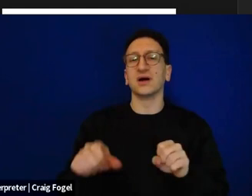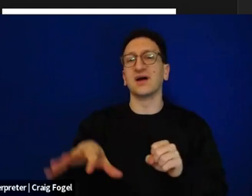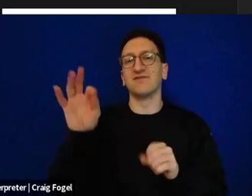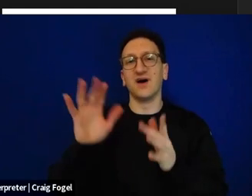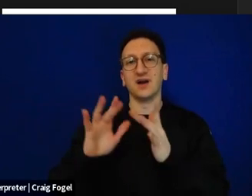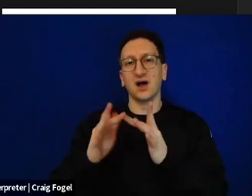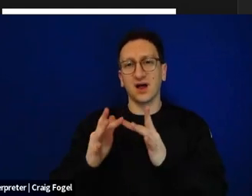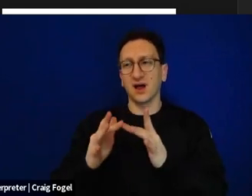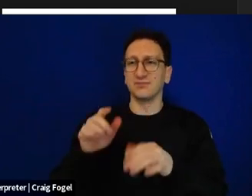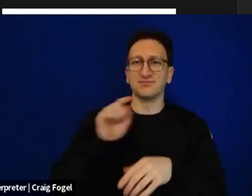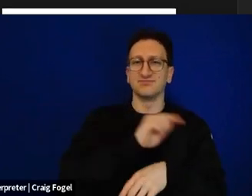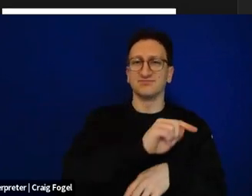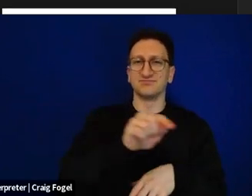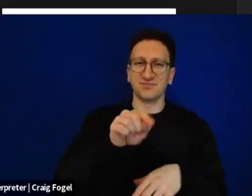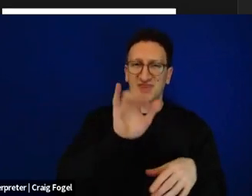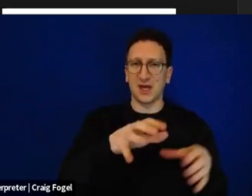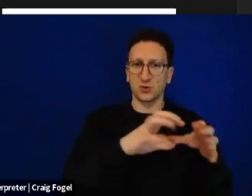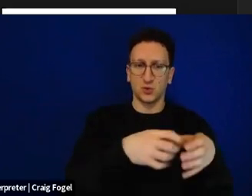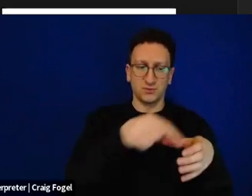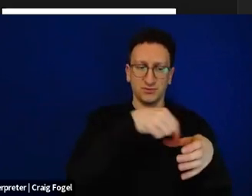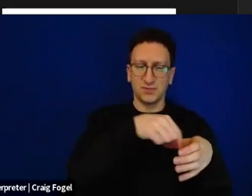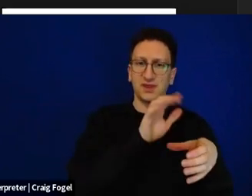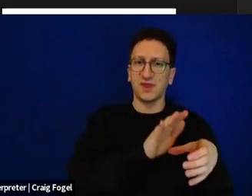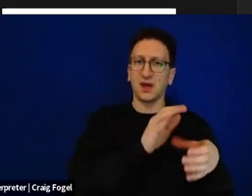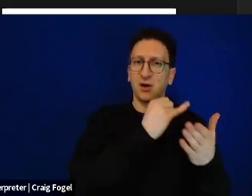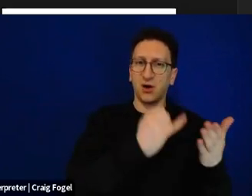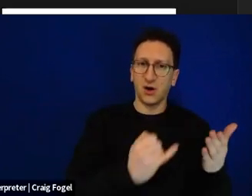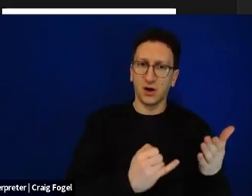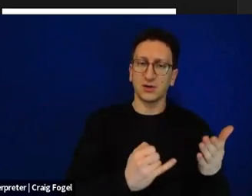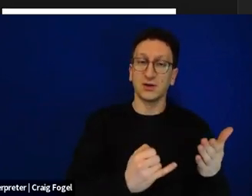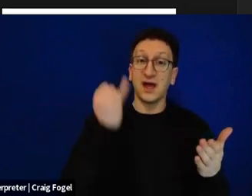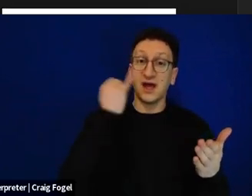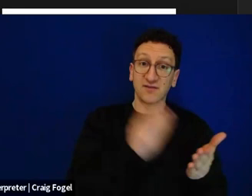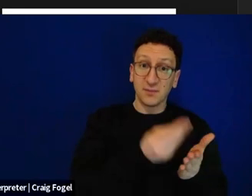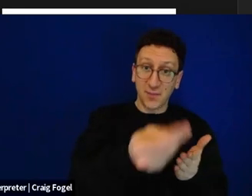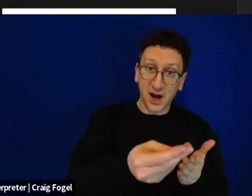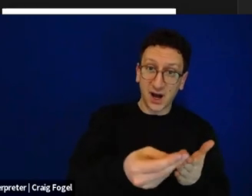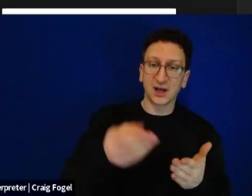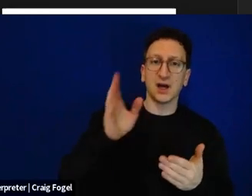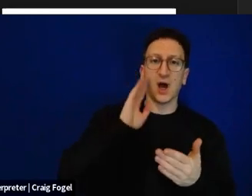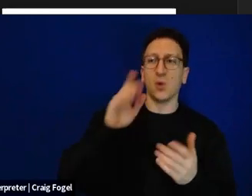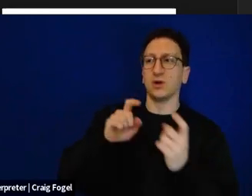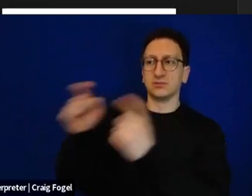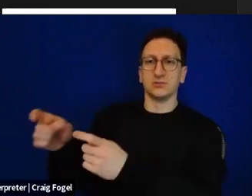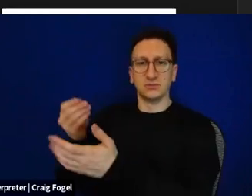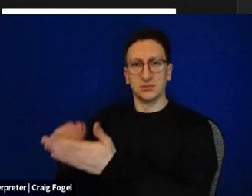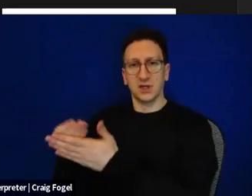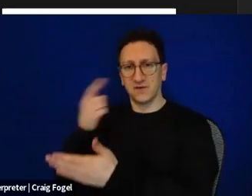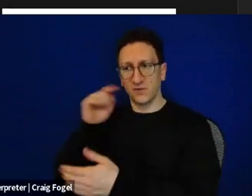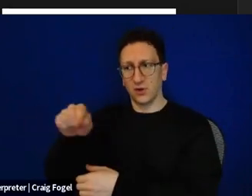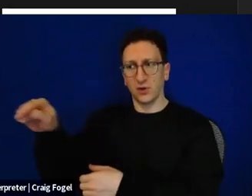And all the purchases go to support the communities that were destroyed on October 7th.